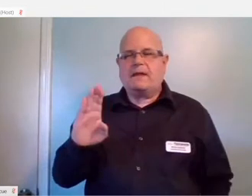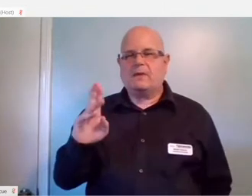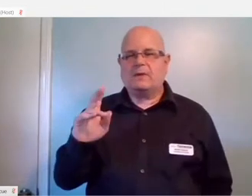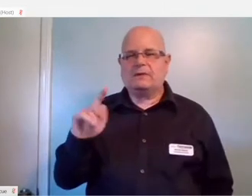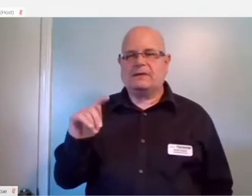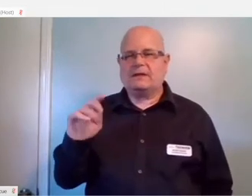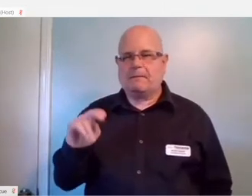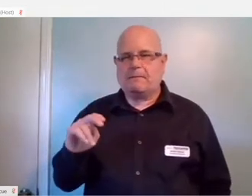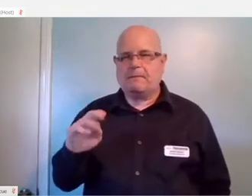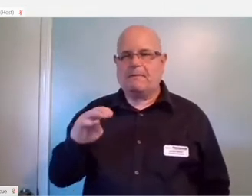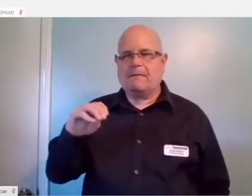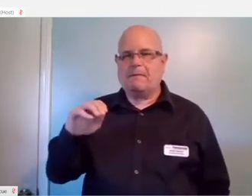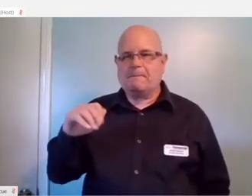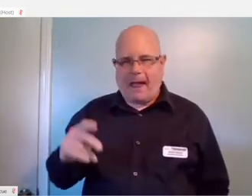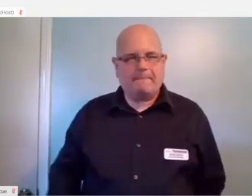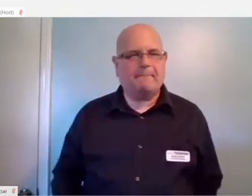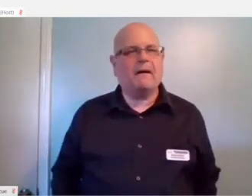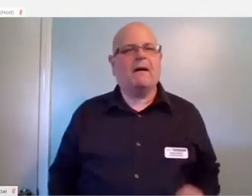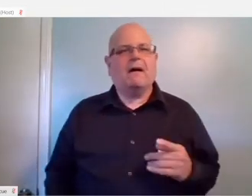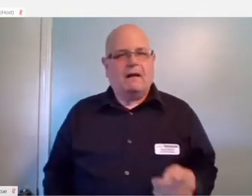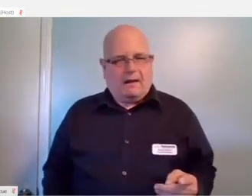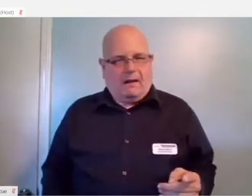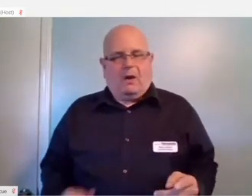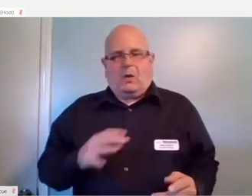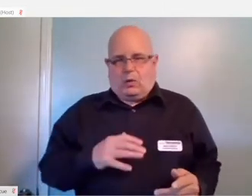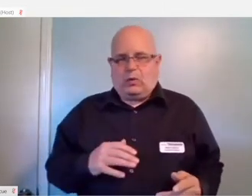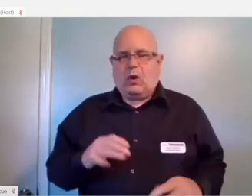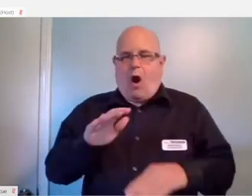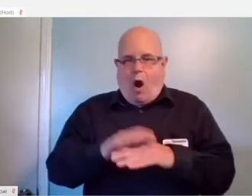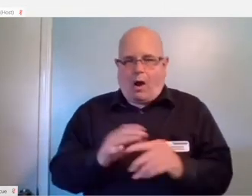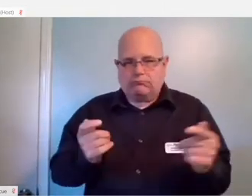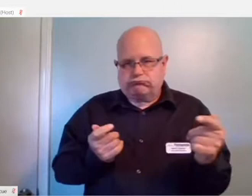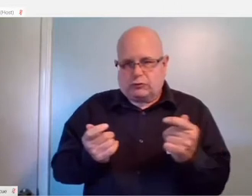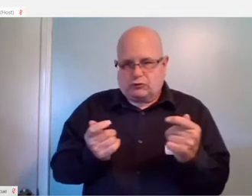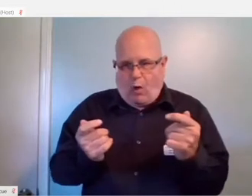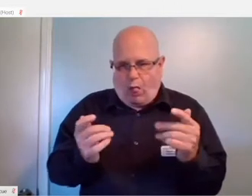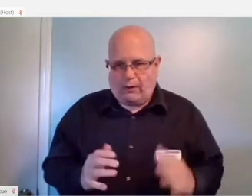So this is a really cool feature available on the controllers for the Xbox one.